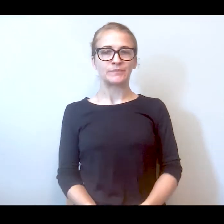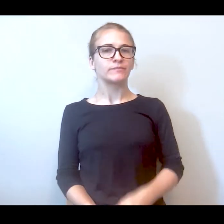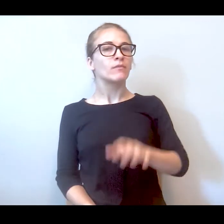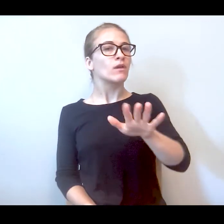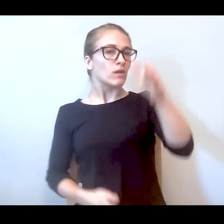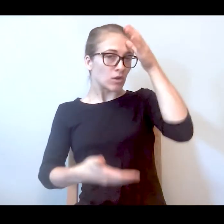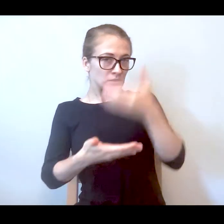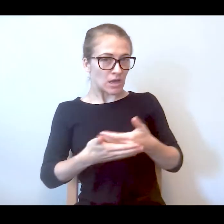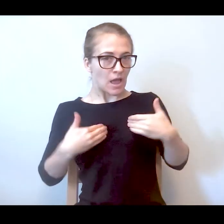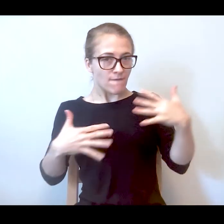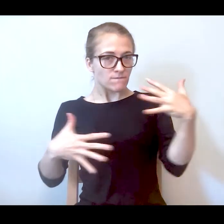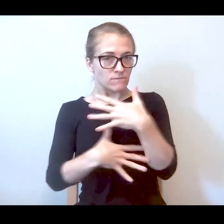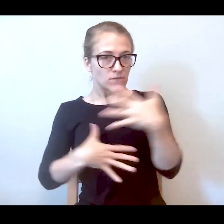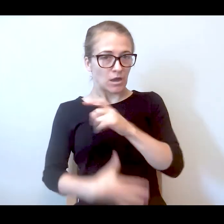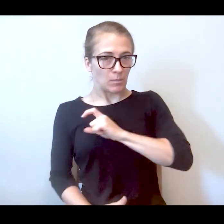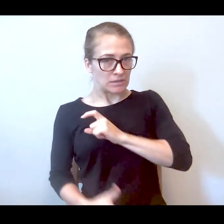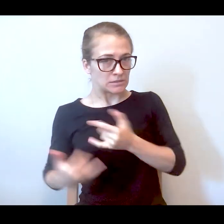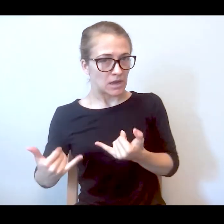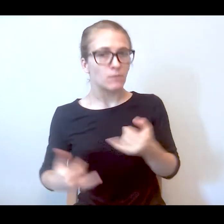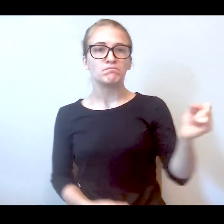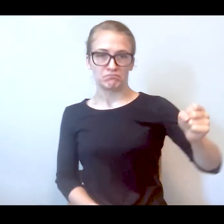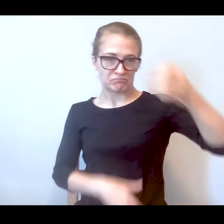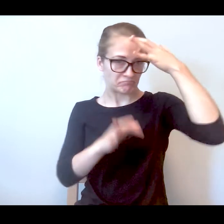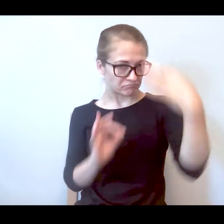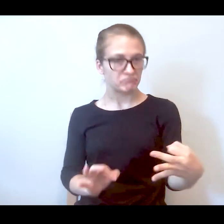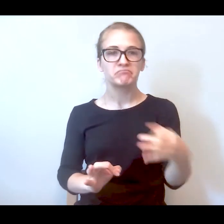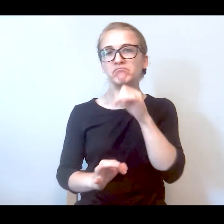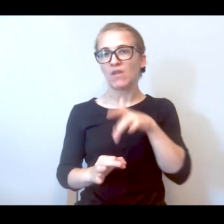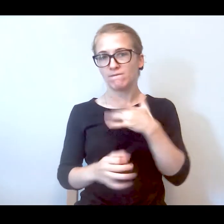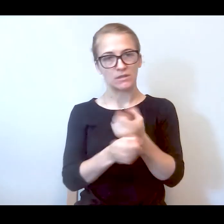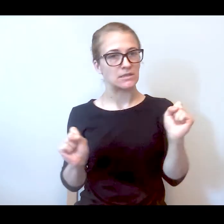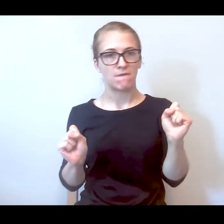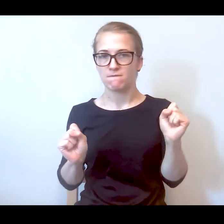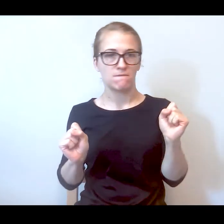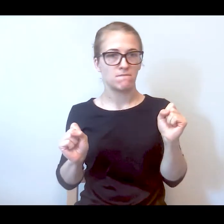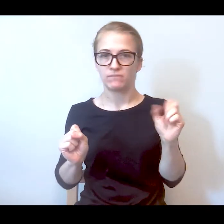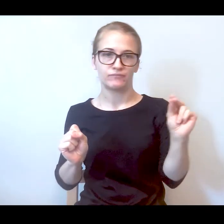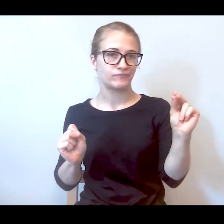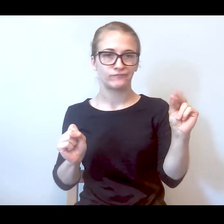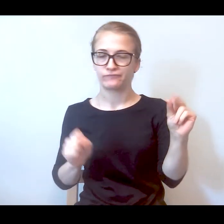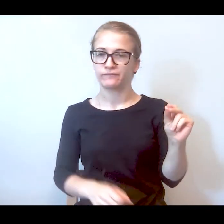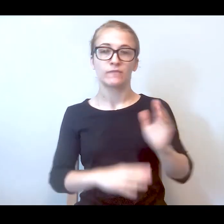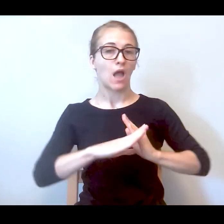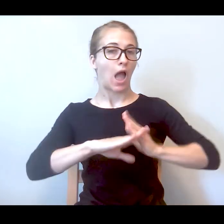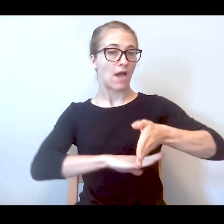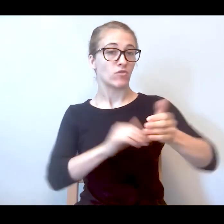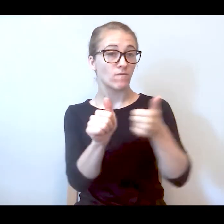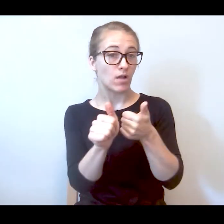officers? Absolutely. Yes he does. He doesn't feel safe. In fact afterwards they followed up because